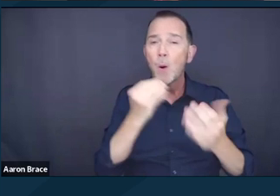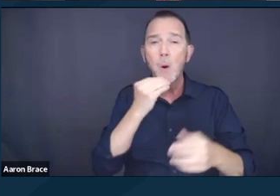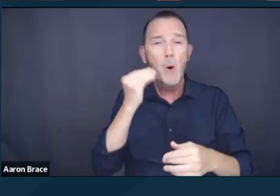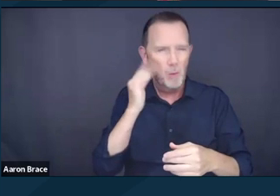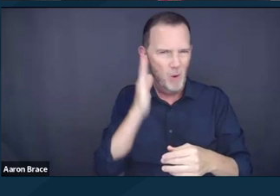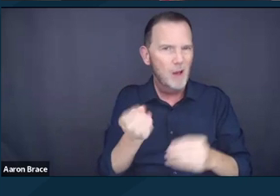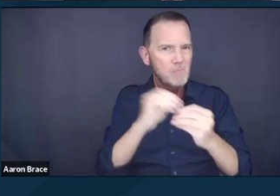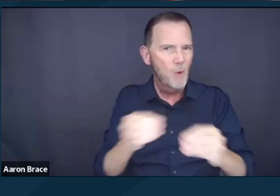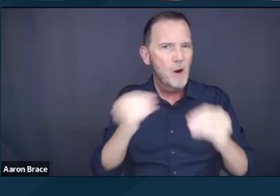Next slide please.